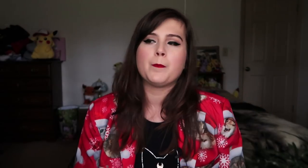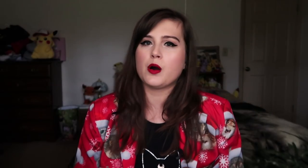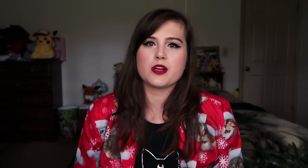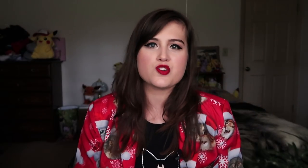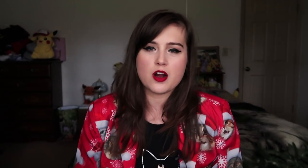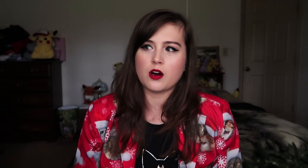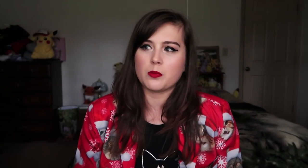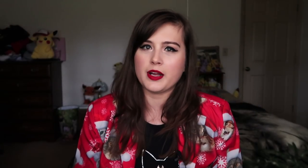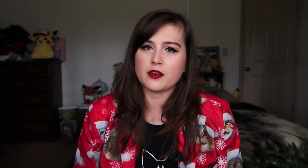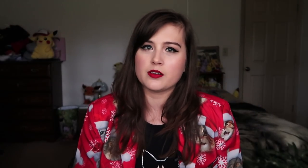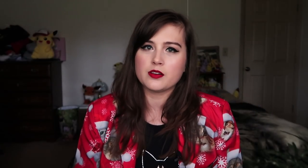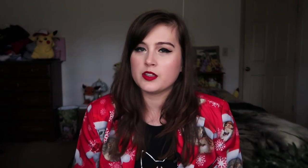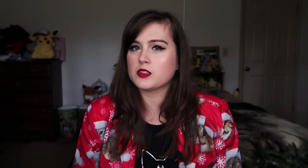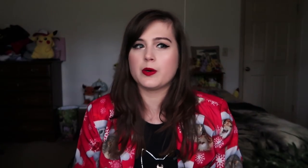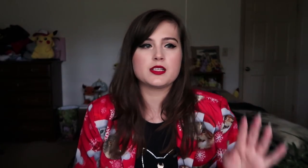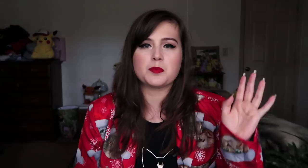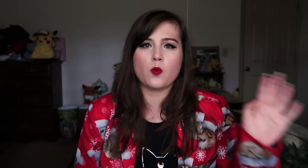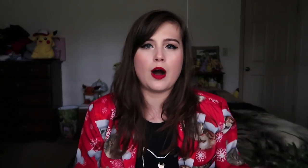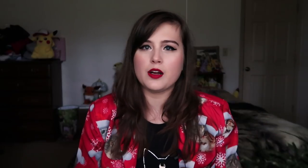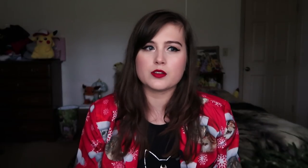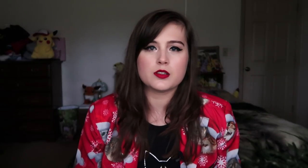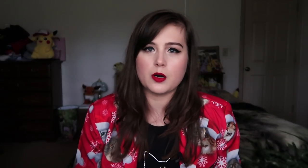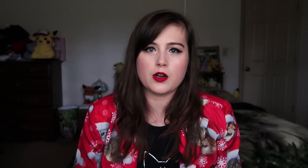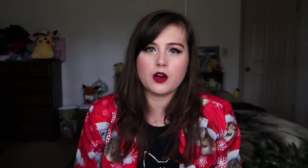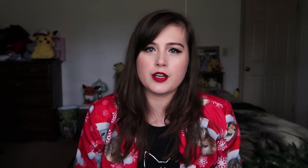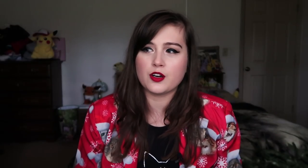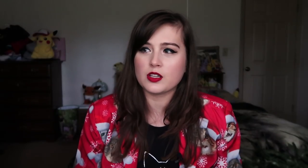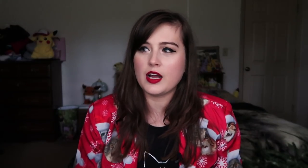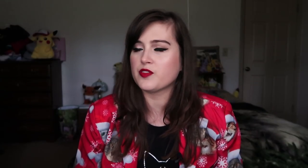But with Cheryl, man, there's always something wild going on in her life.